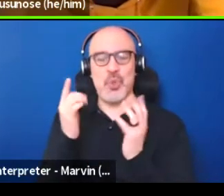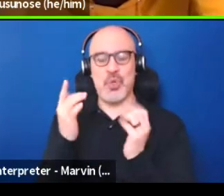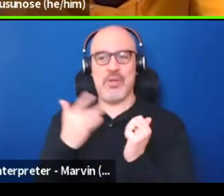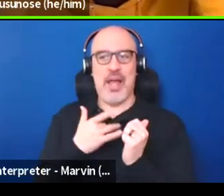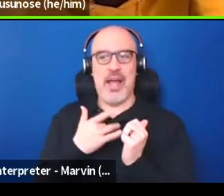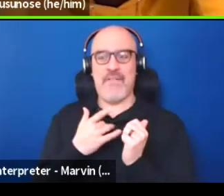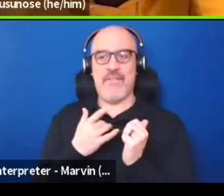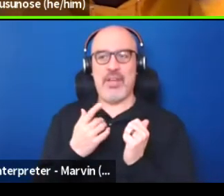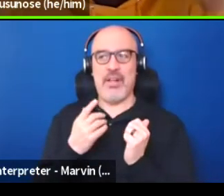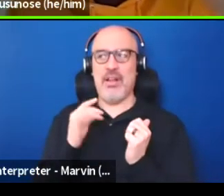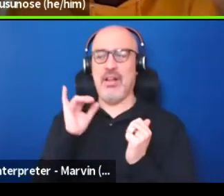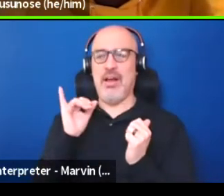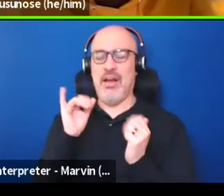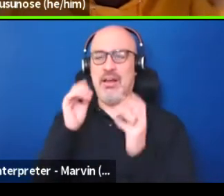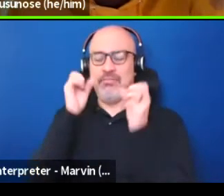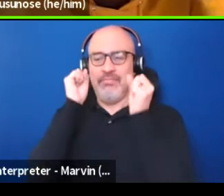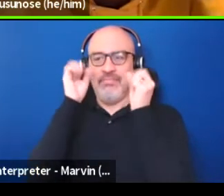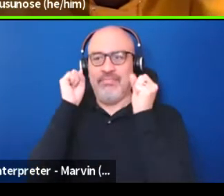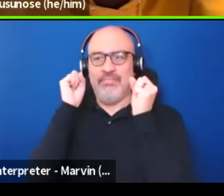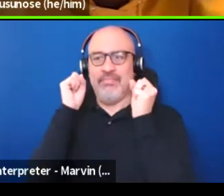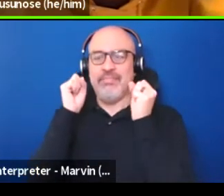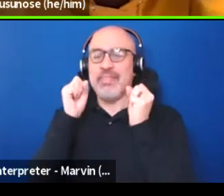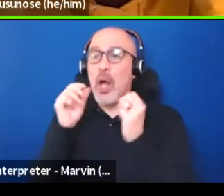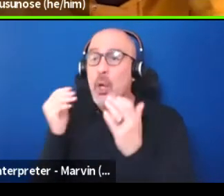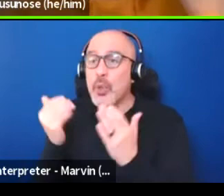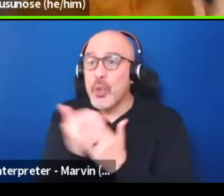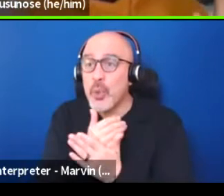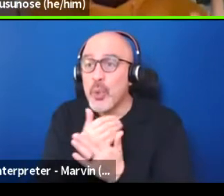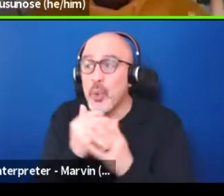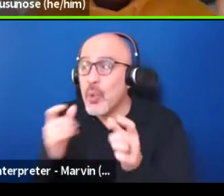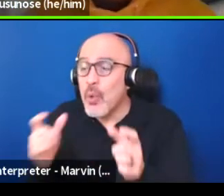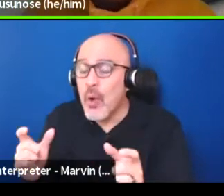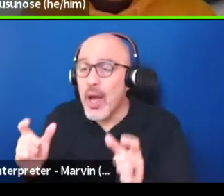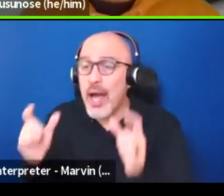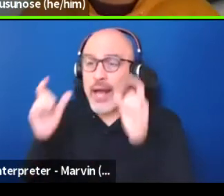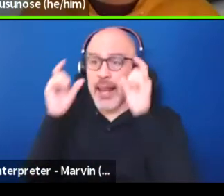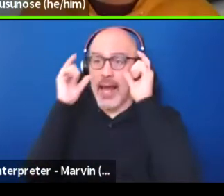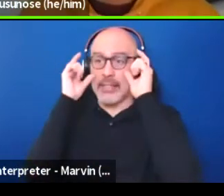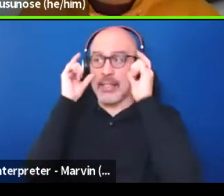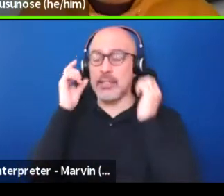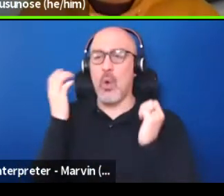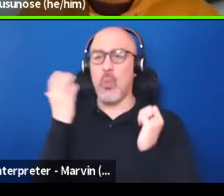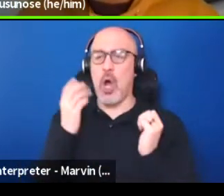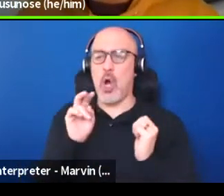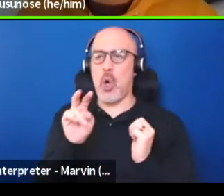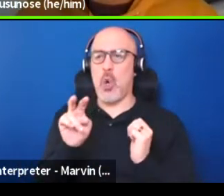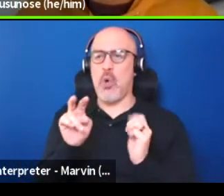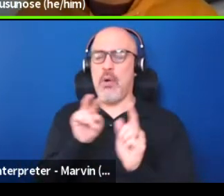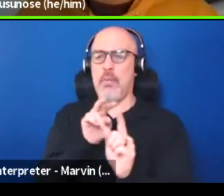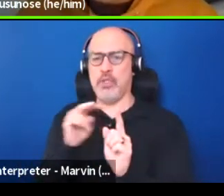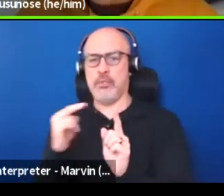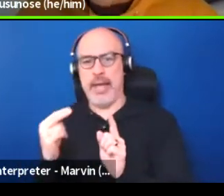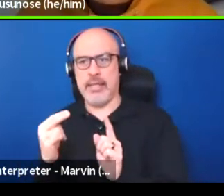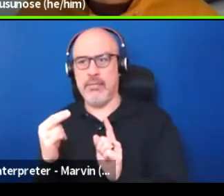because you can put on these new pairs of glasses and you go, "Whoa, whoa, I did not think of my life "like this."